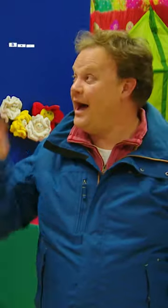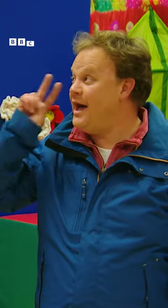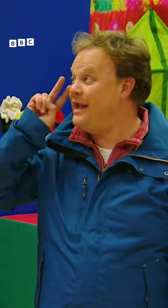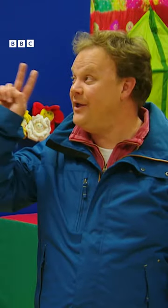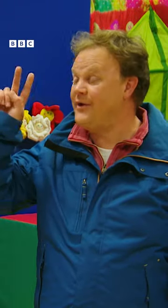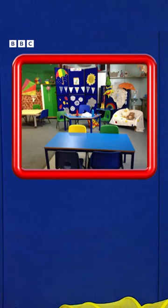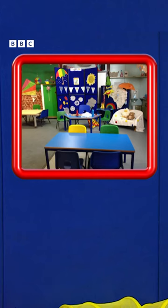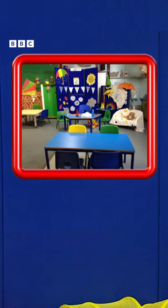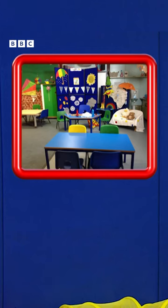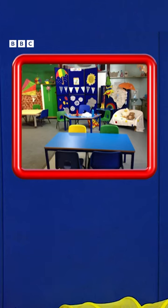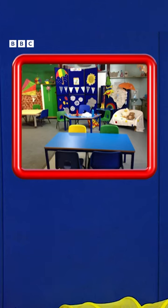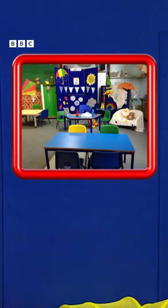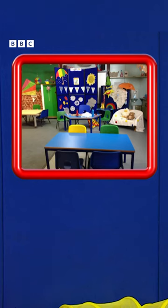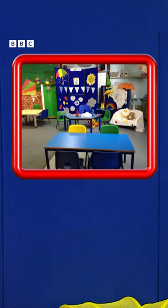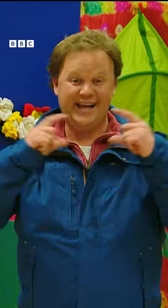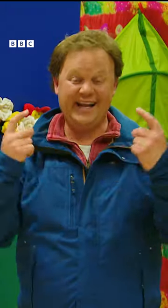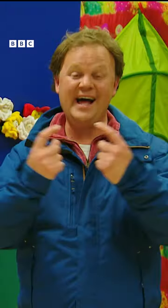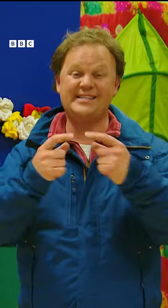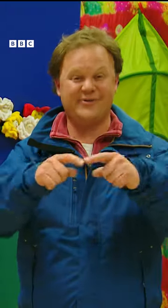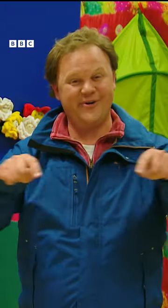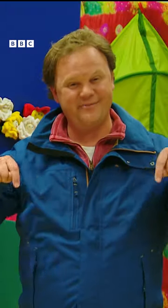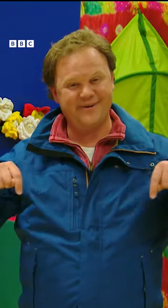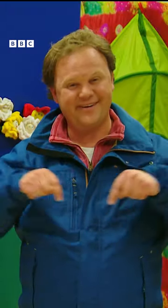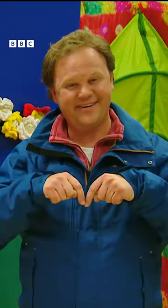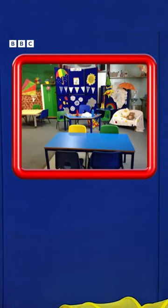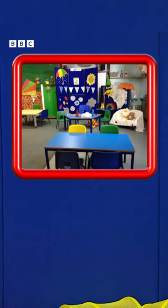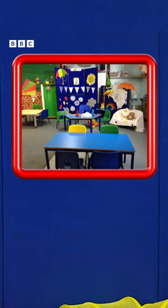ah look classroom